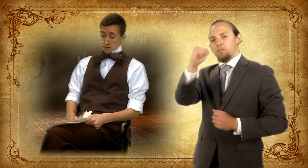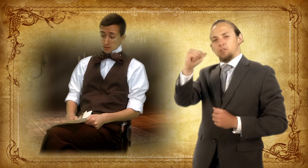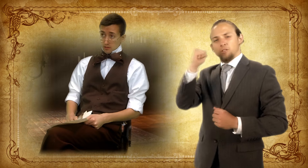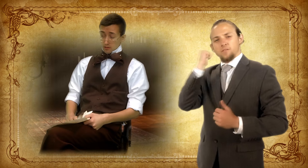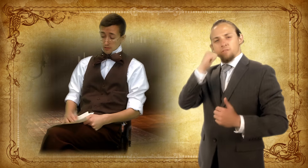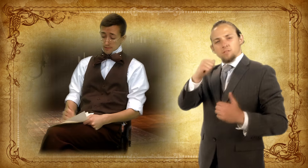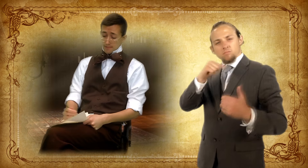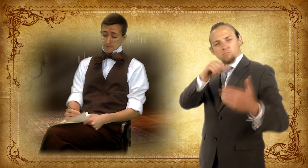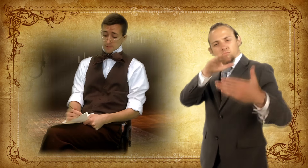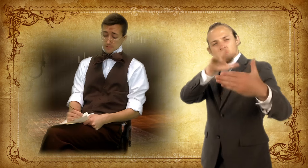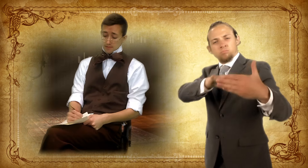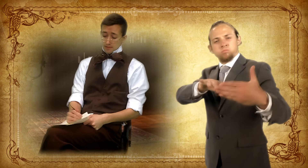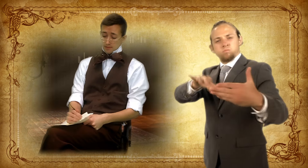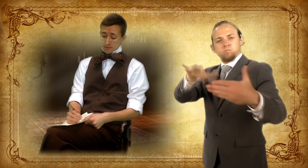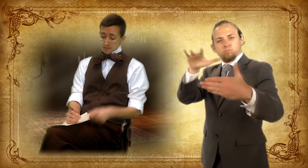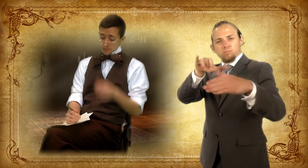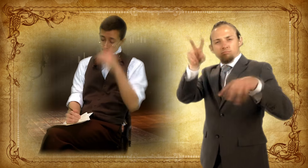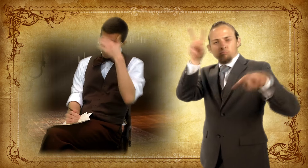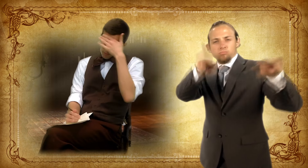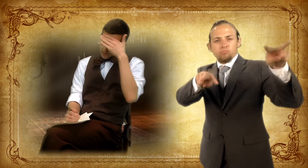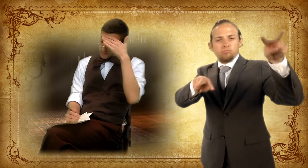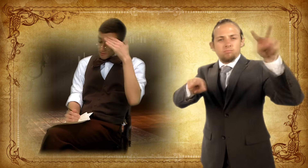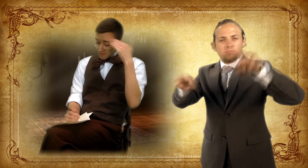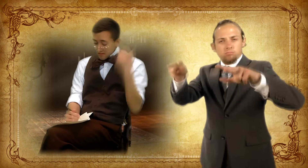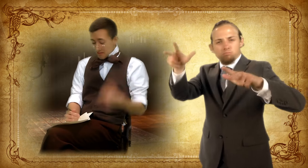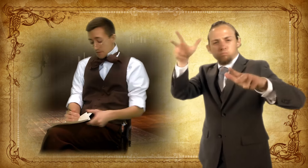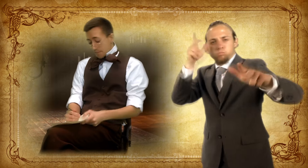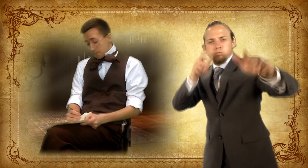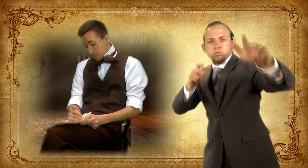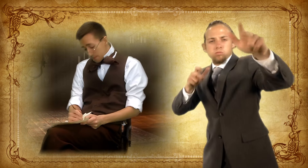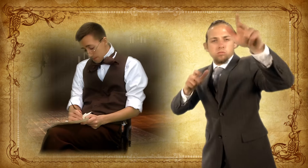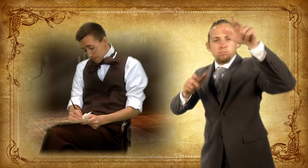Every day Thomas observed Laurent Clerc and studied